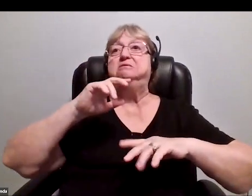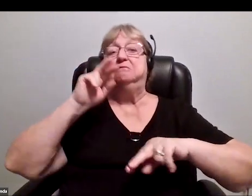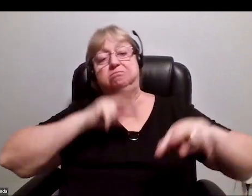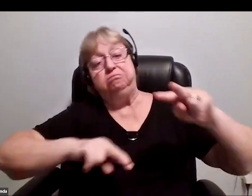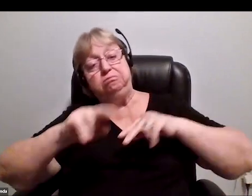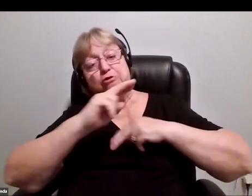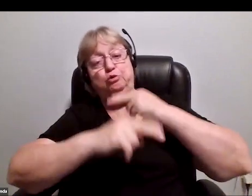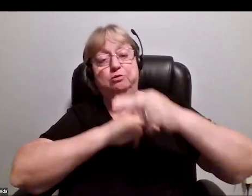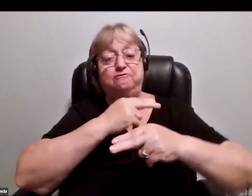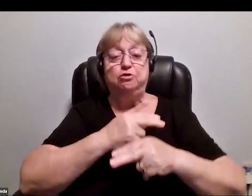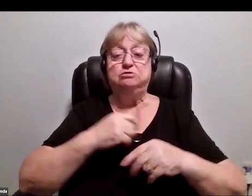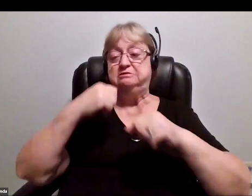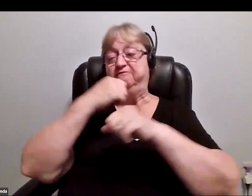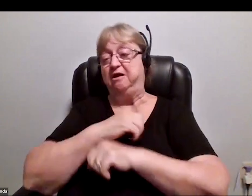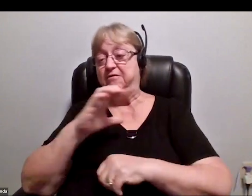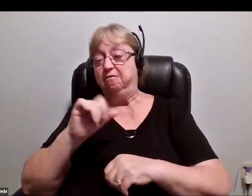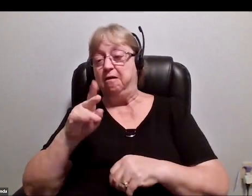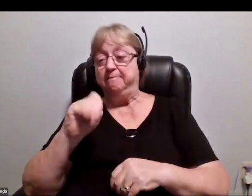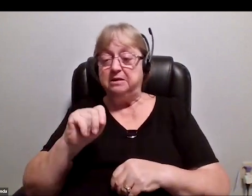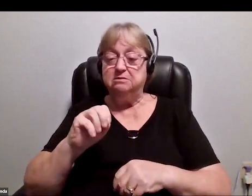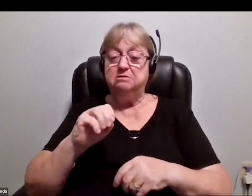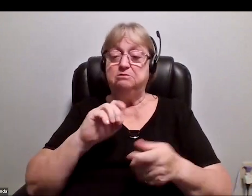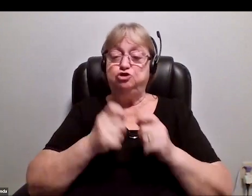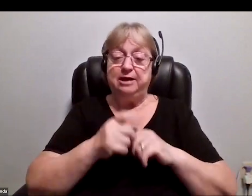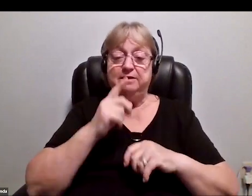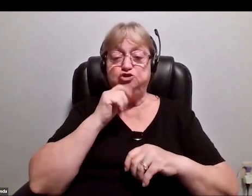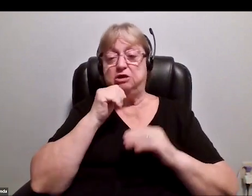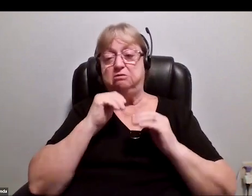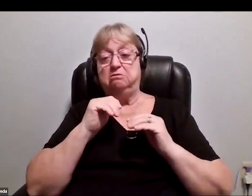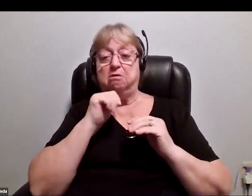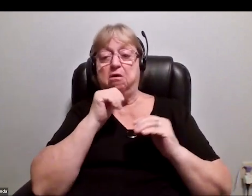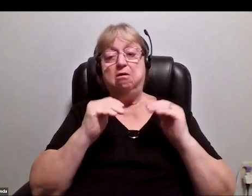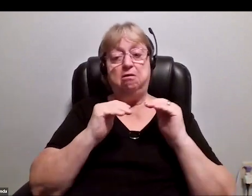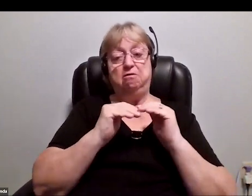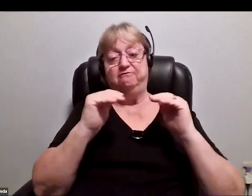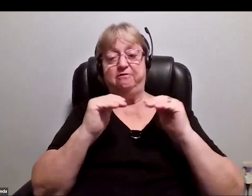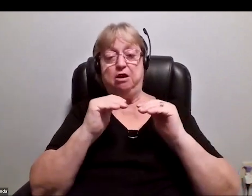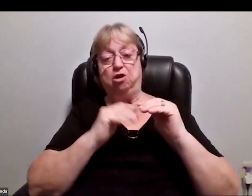fight climate change, fight injustice around the world, to try and write inspiring music.